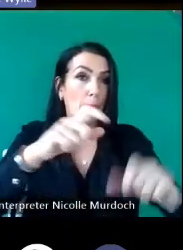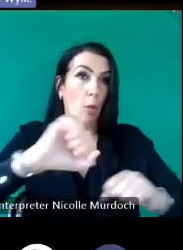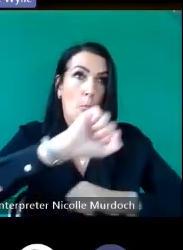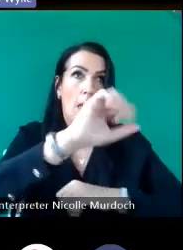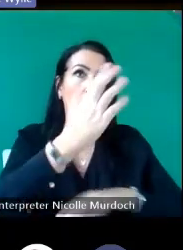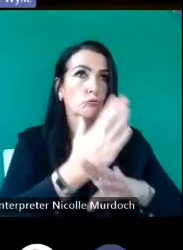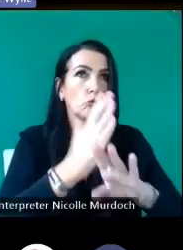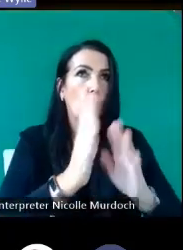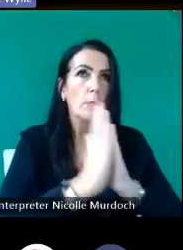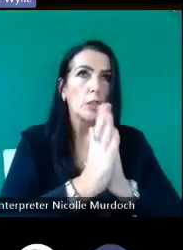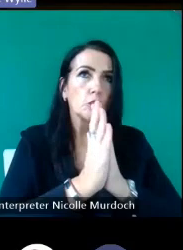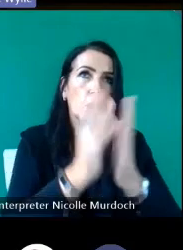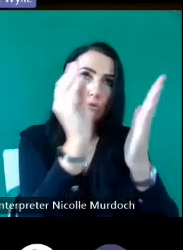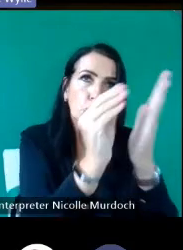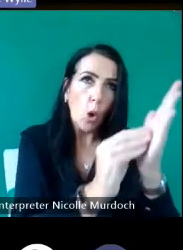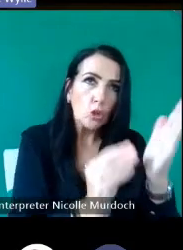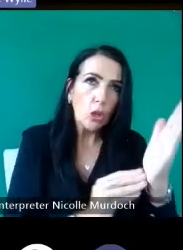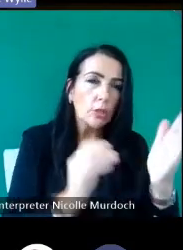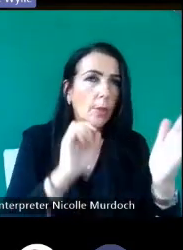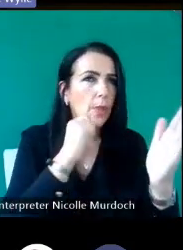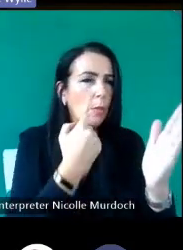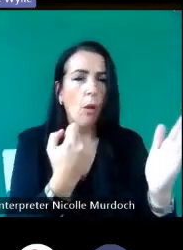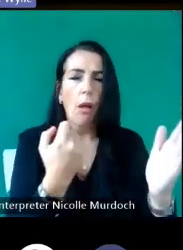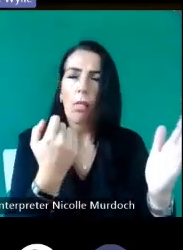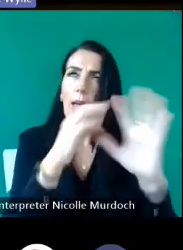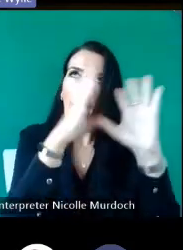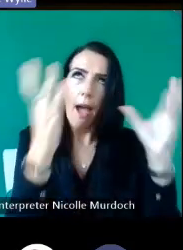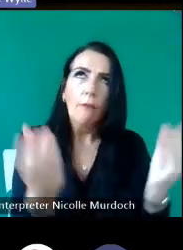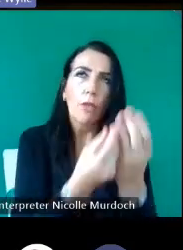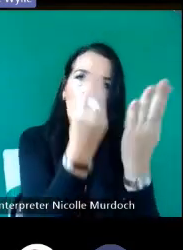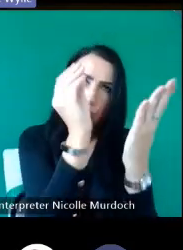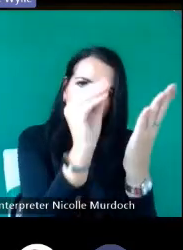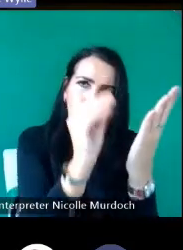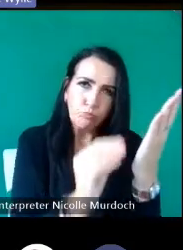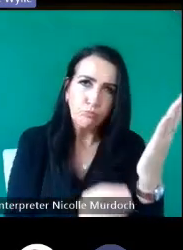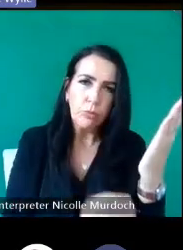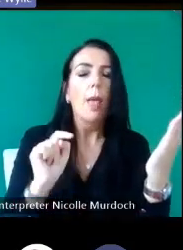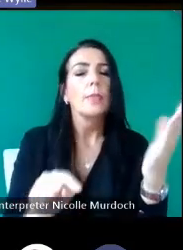months to meticulously record every aspect this is meant to be a community initiative that can be